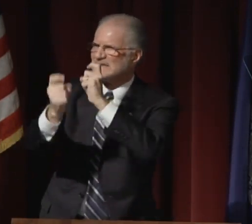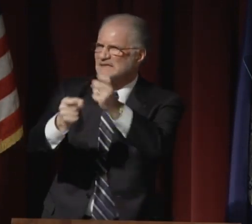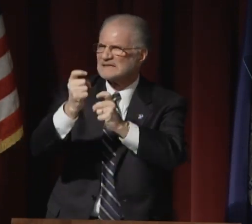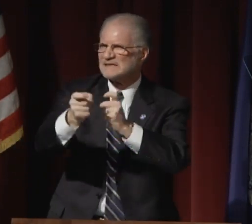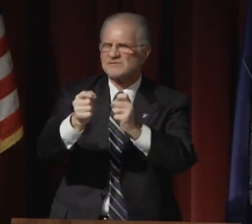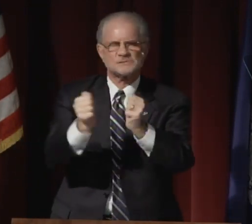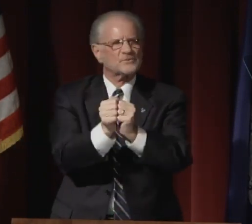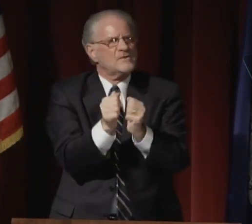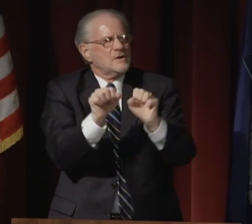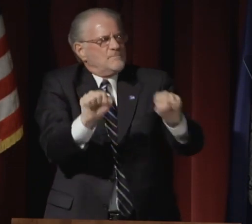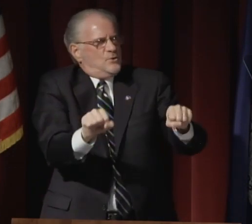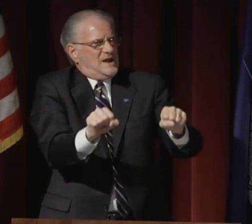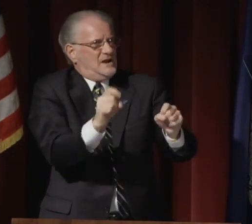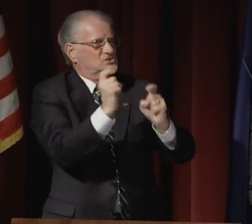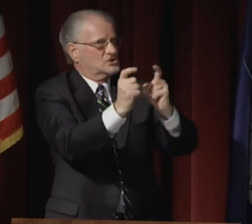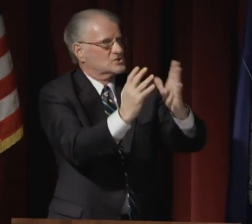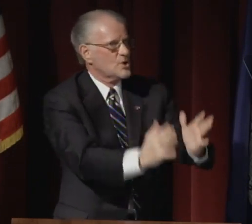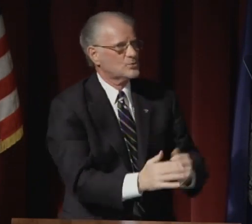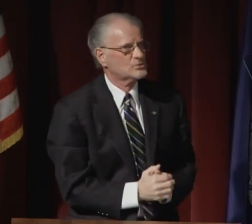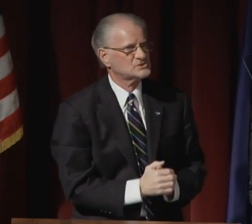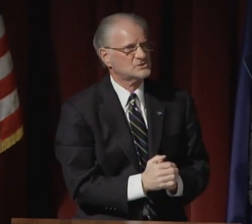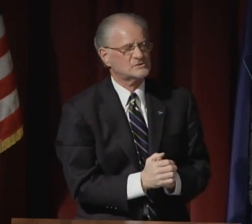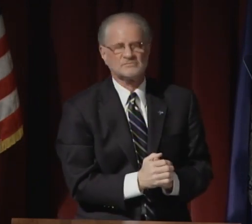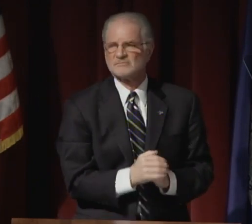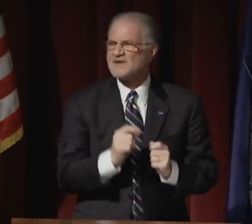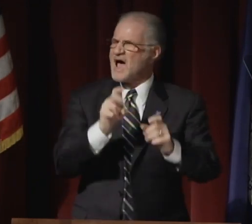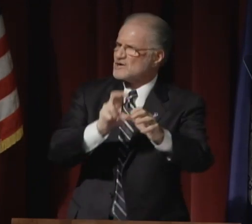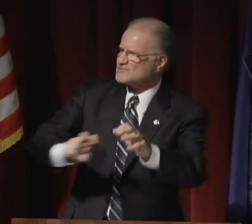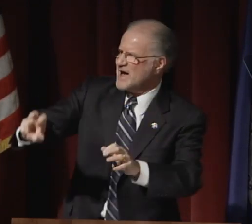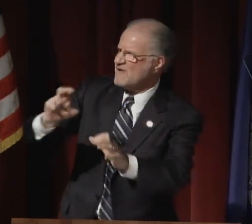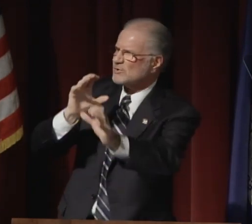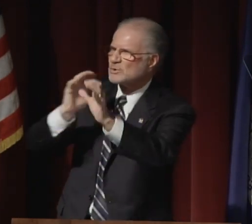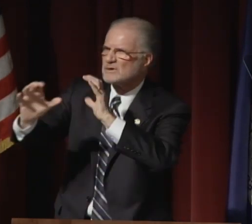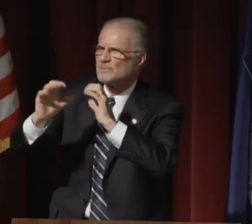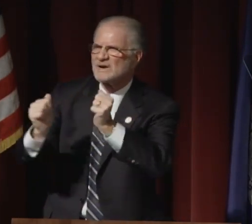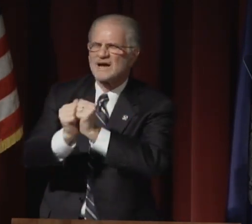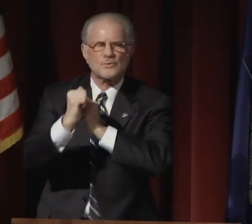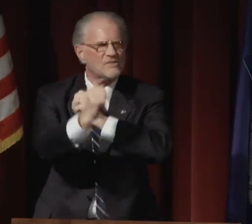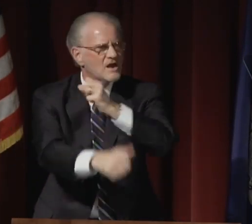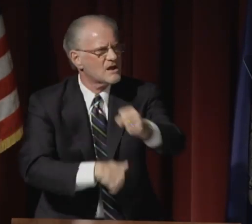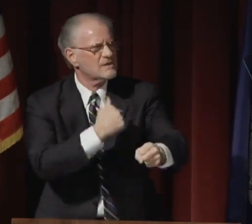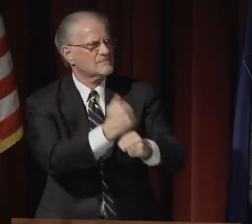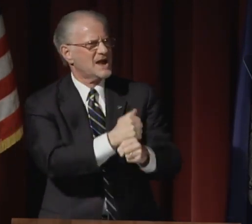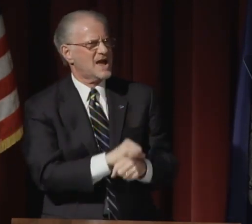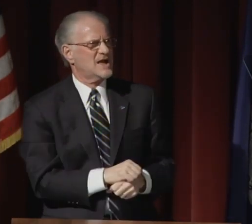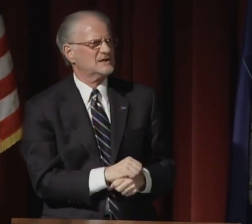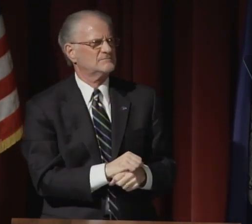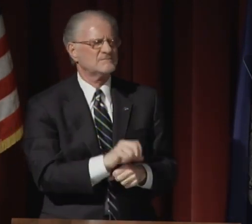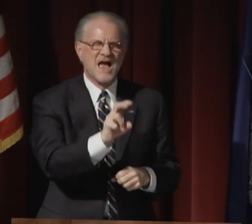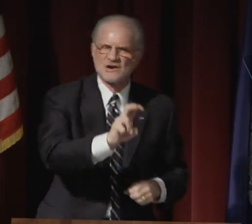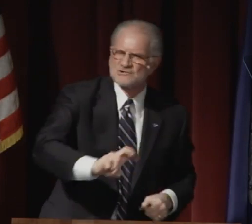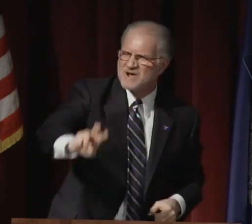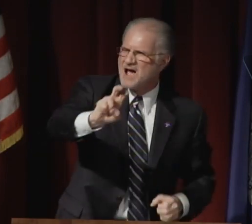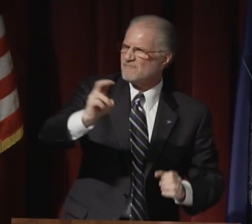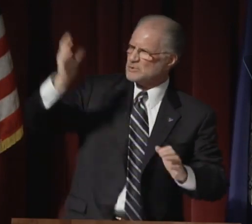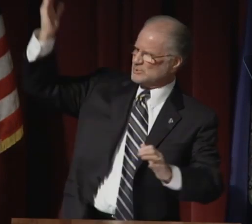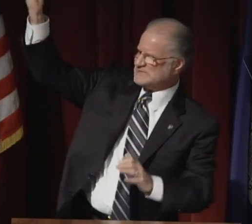I travel to discuss gifts with potential donors. I travel to communicate with alumni.